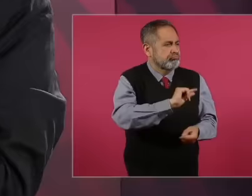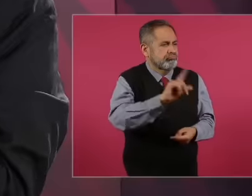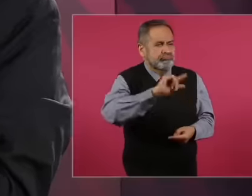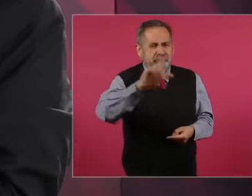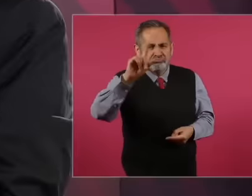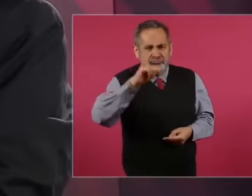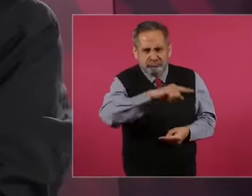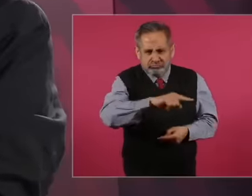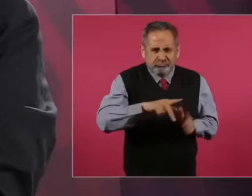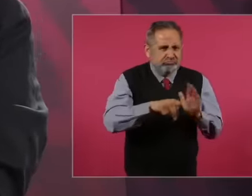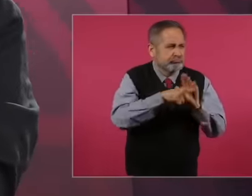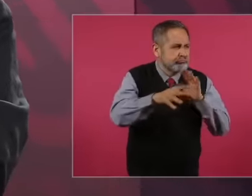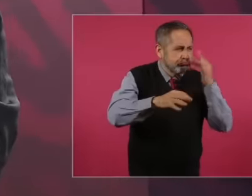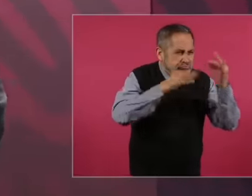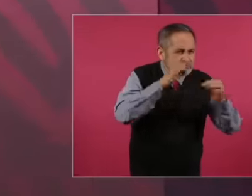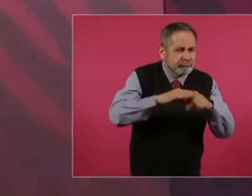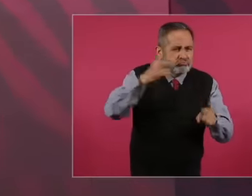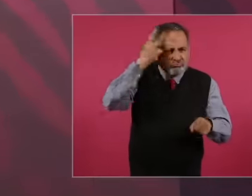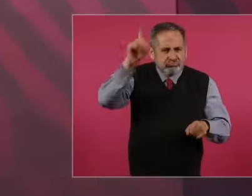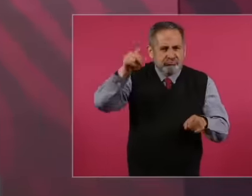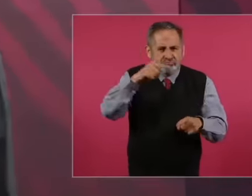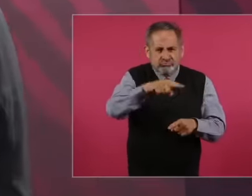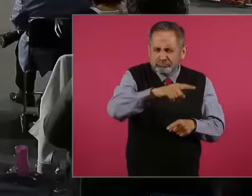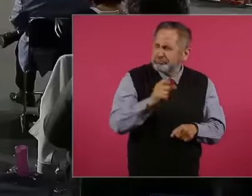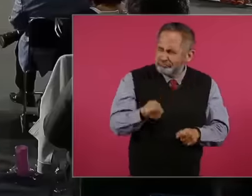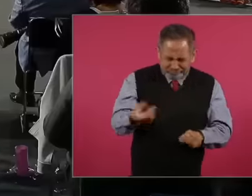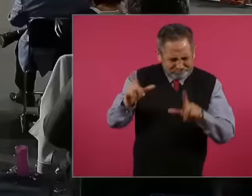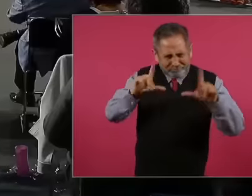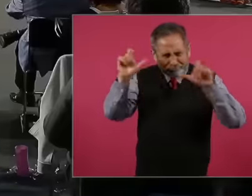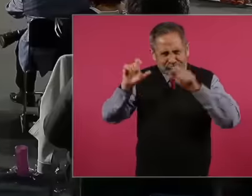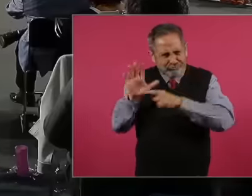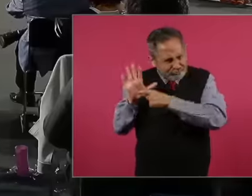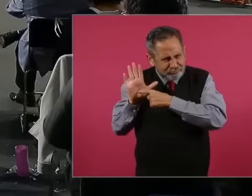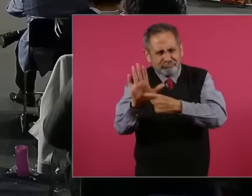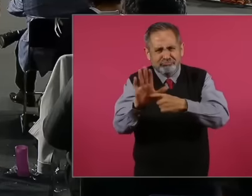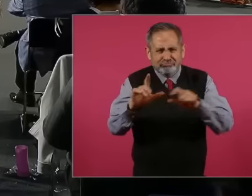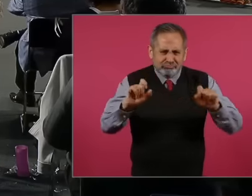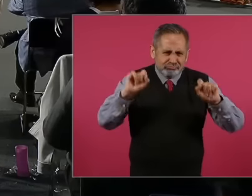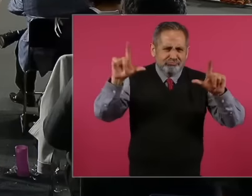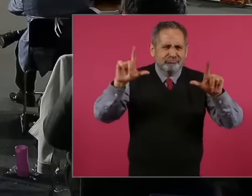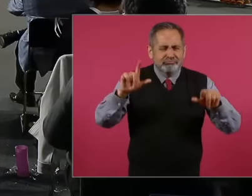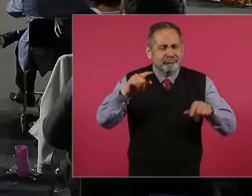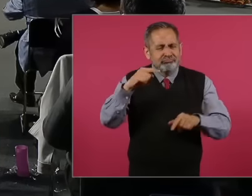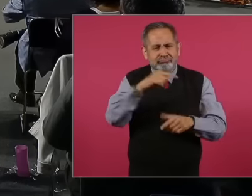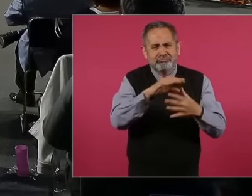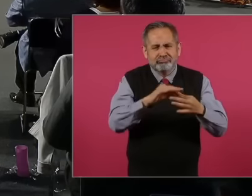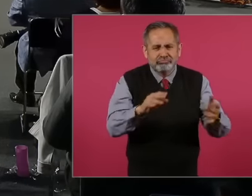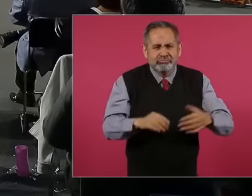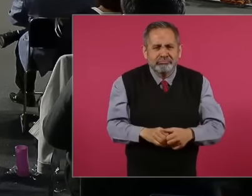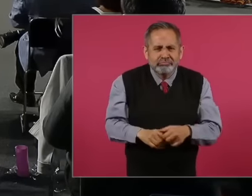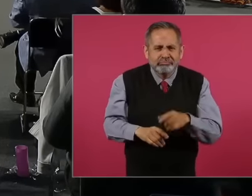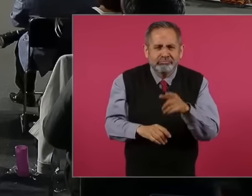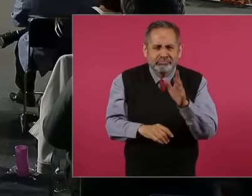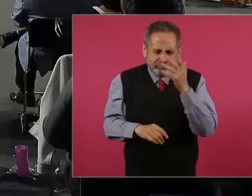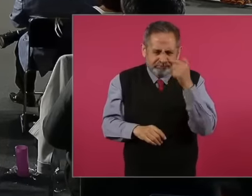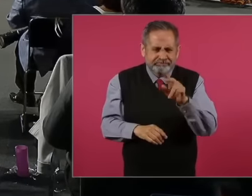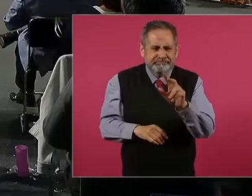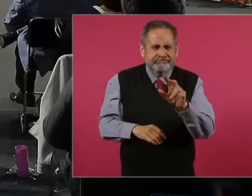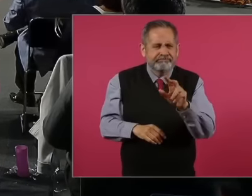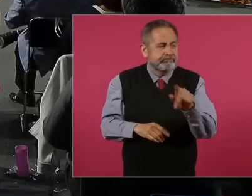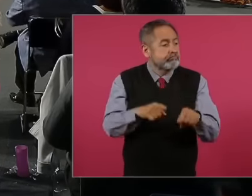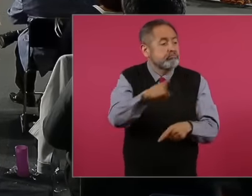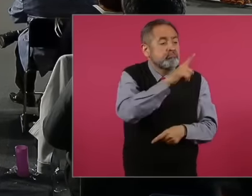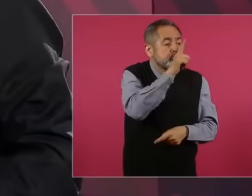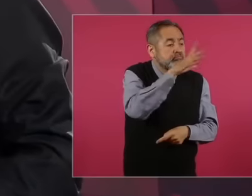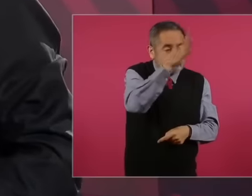the media Post the photo, well, this weekend, don't talk about